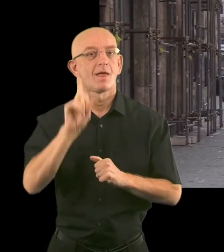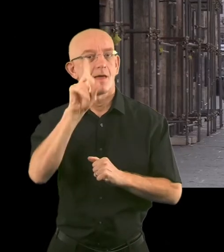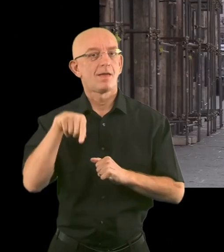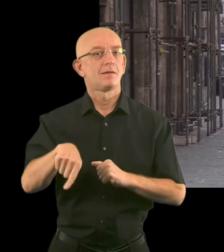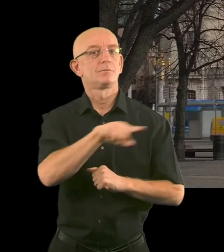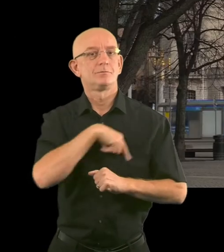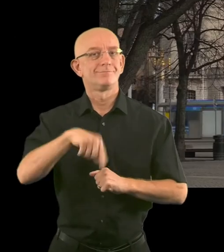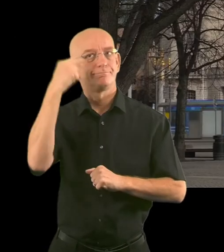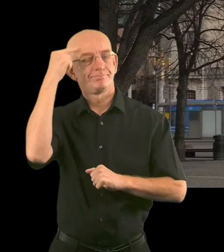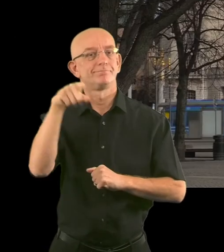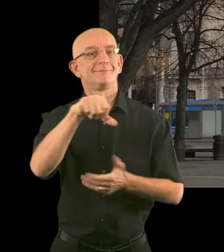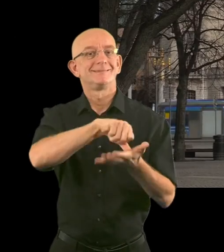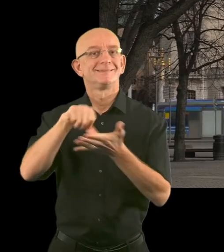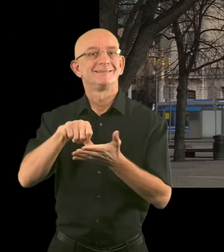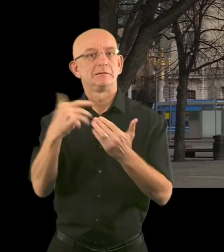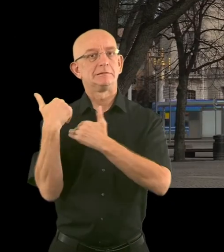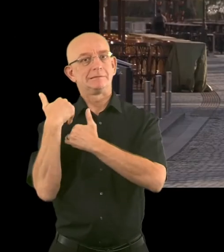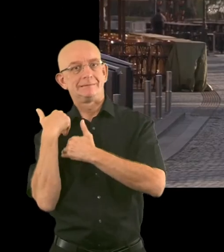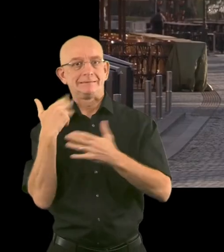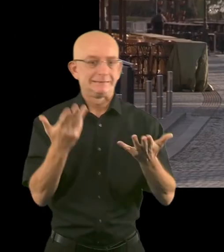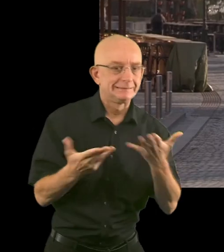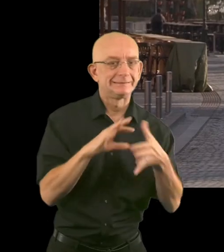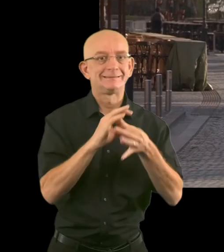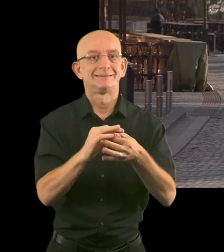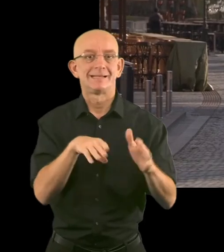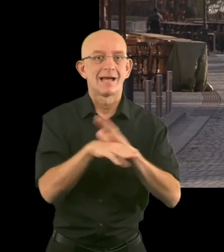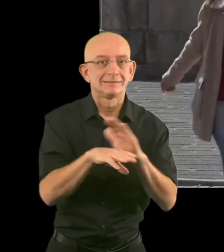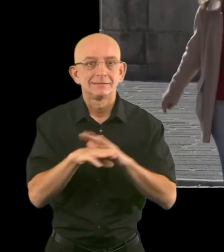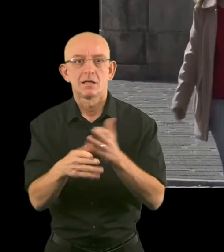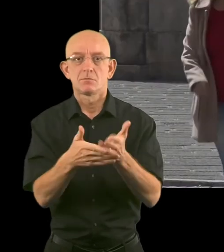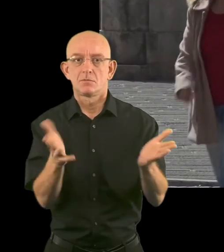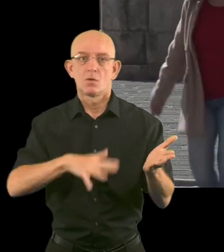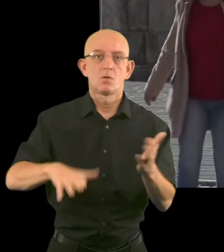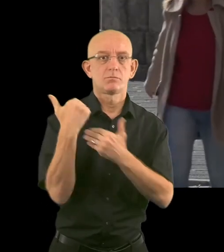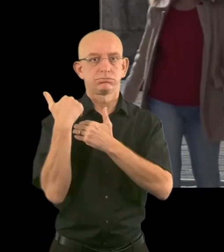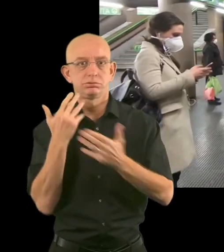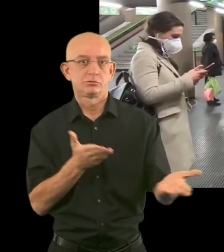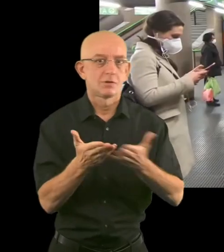Cities are without a doubt on the front line and access to public premises and services for all citizens